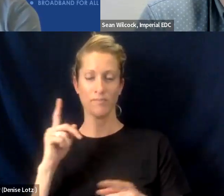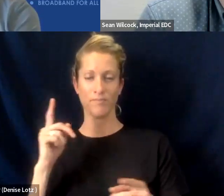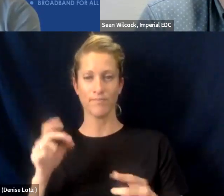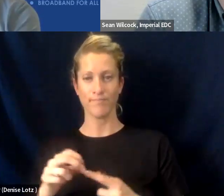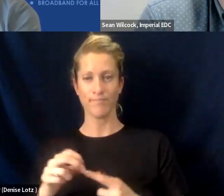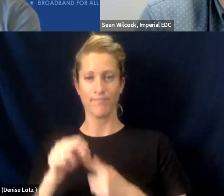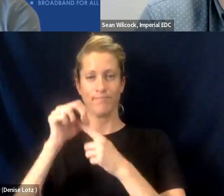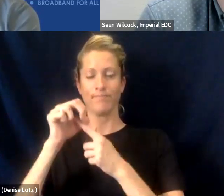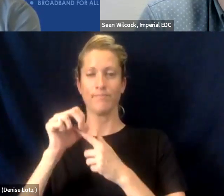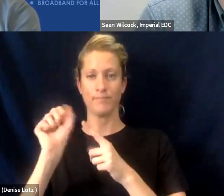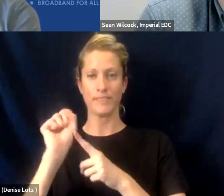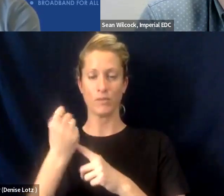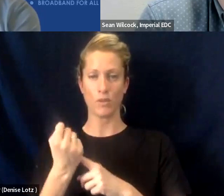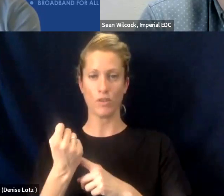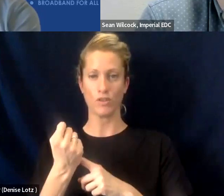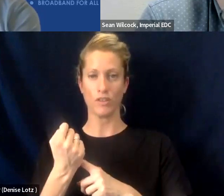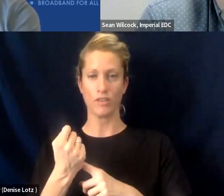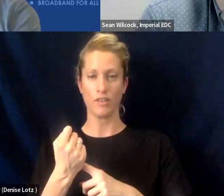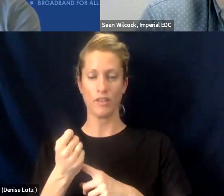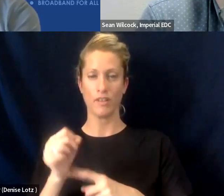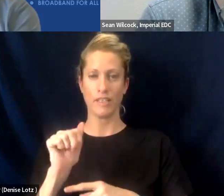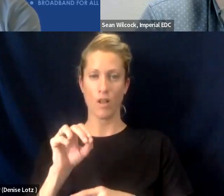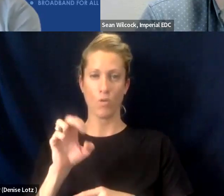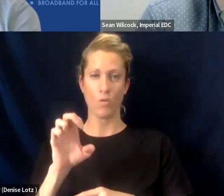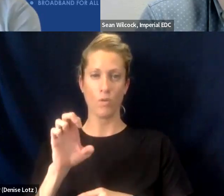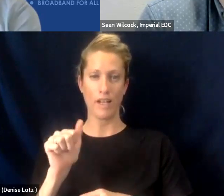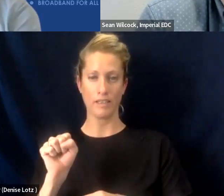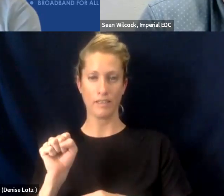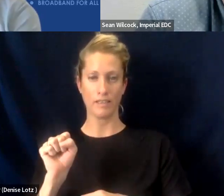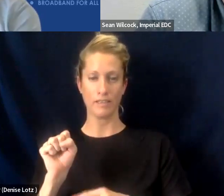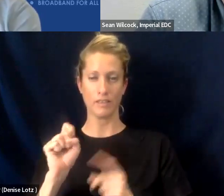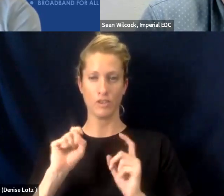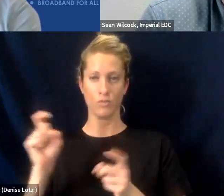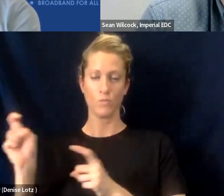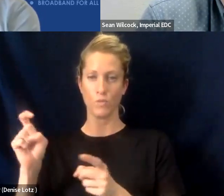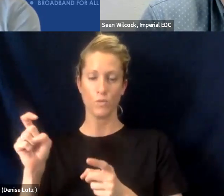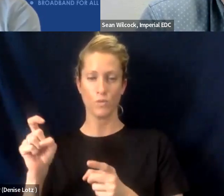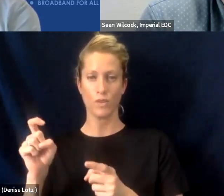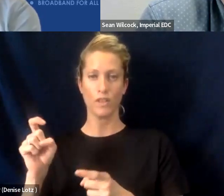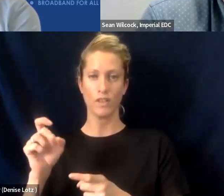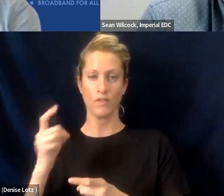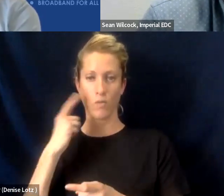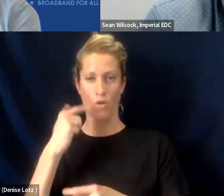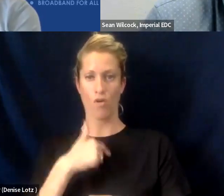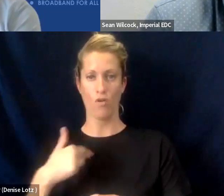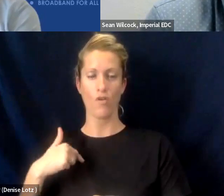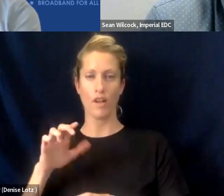We were the distribution company for our county, and so we found ourselves in a position to